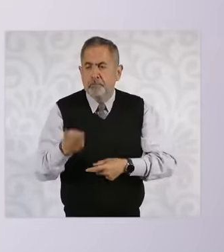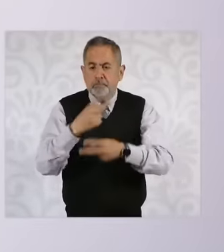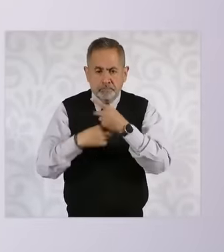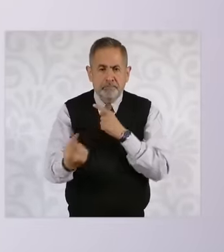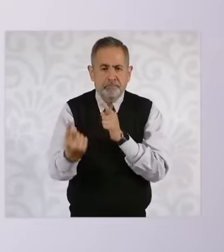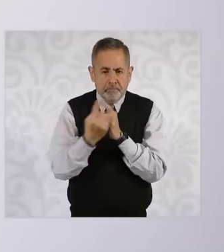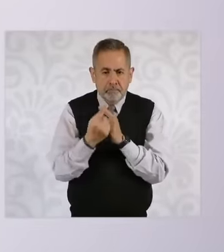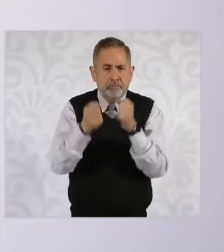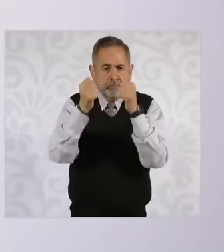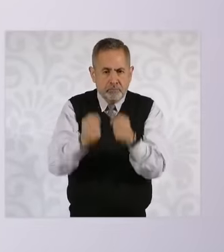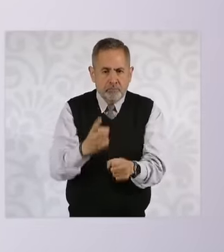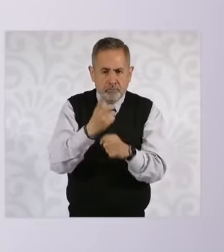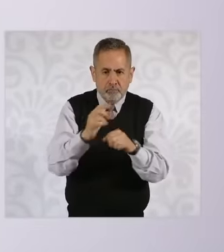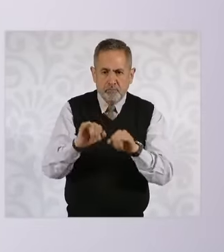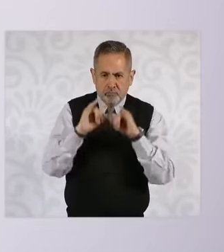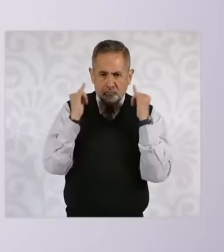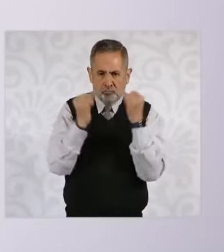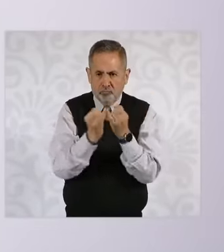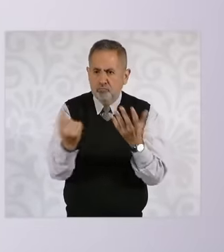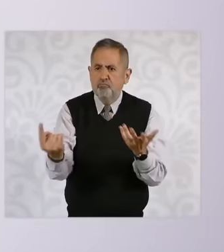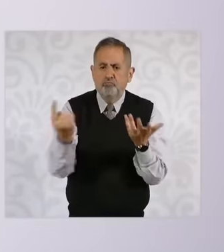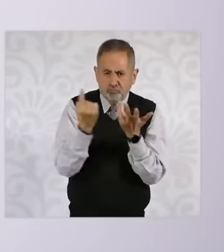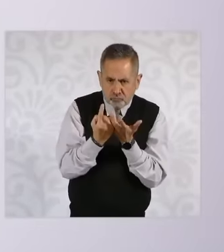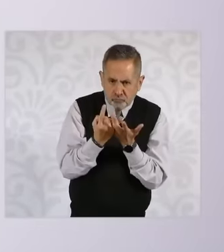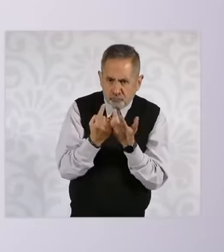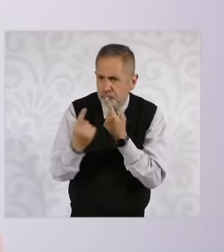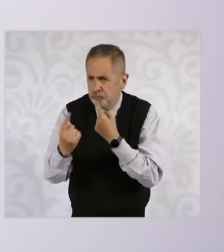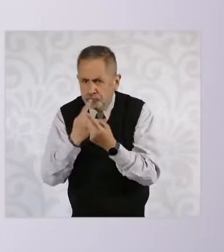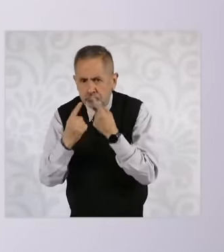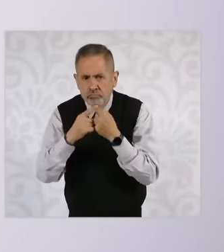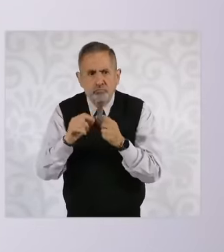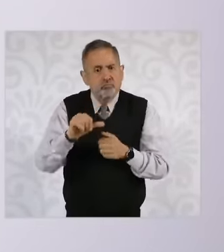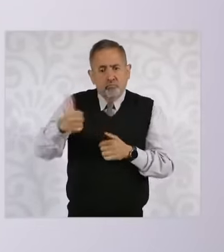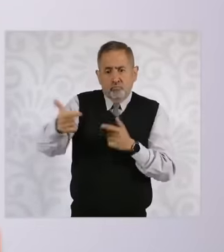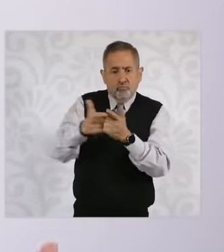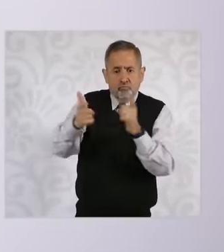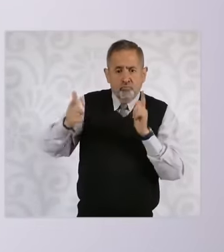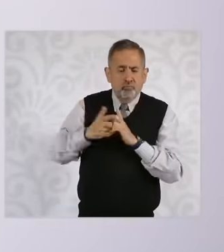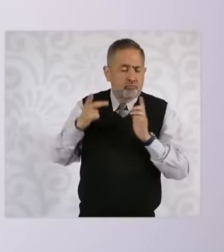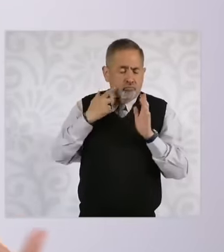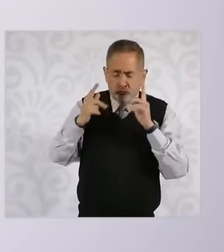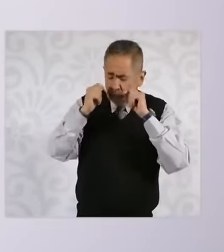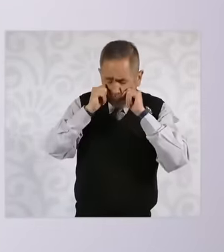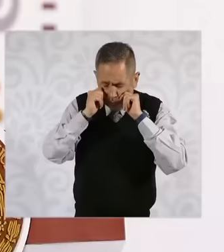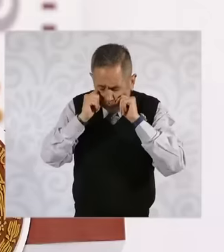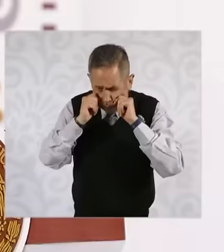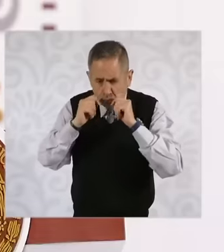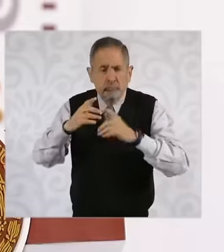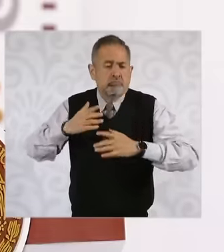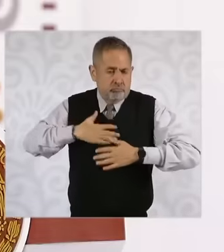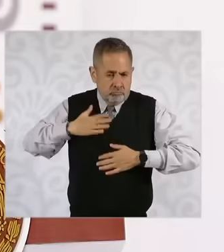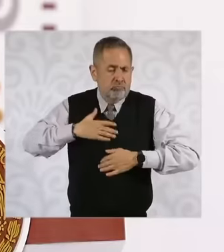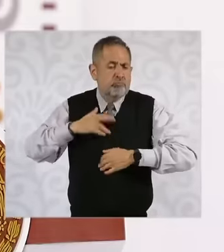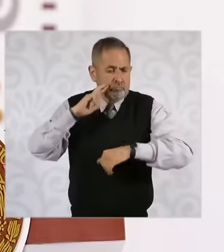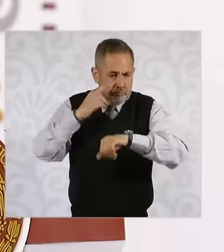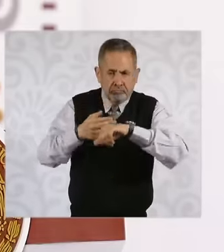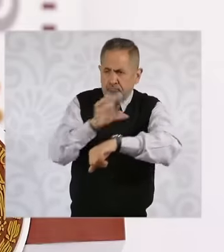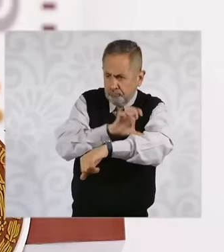security cabinet. He is from another party. political But that does not mean that we do not coordinate for